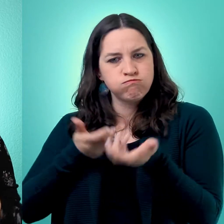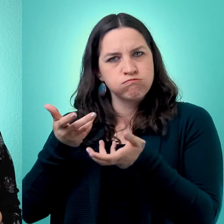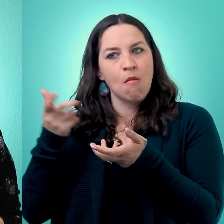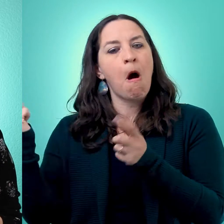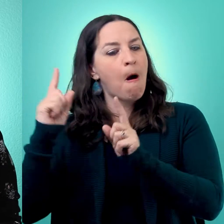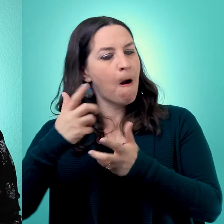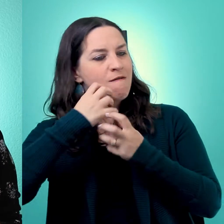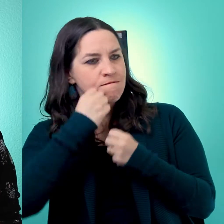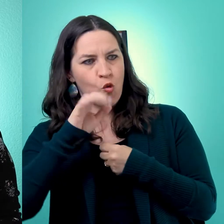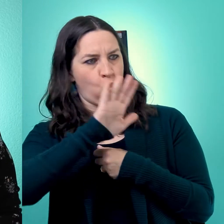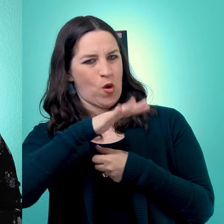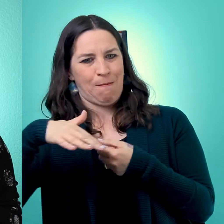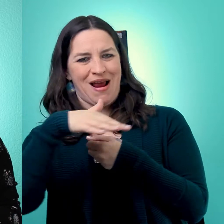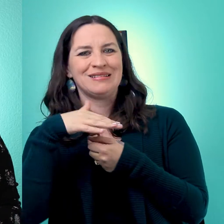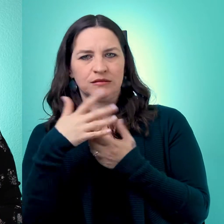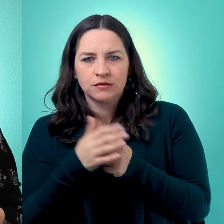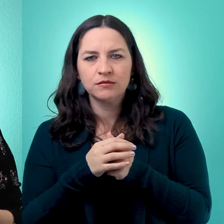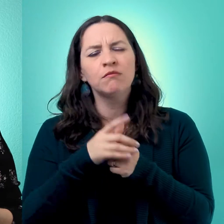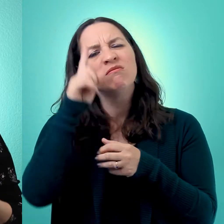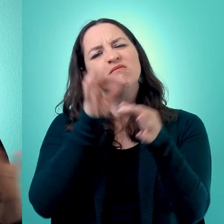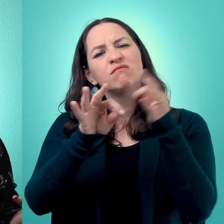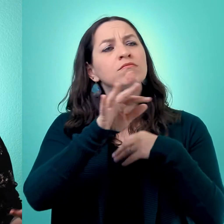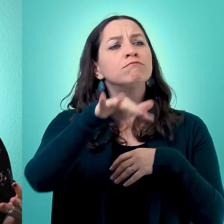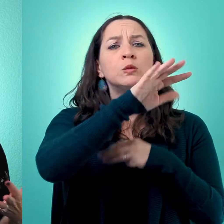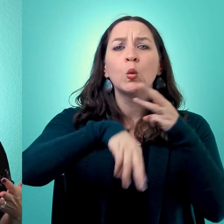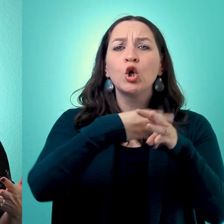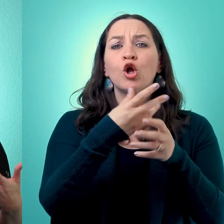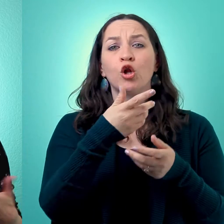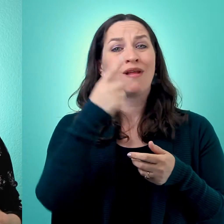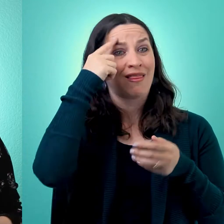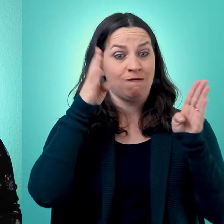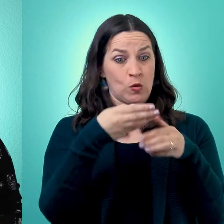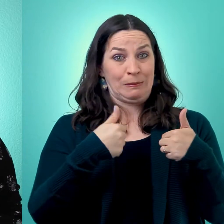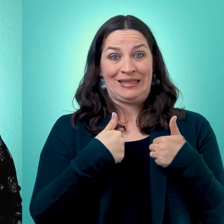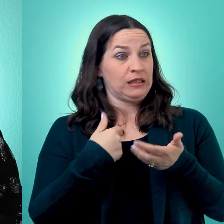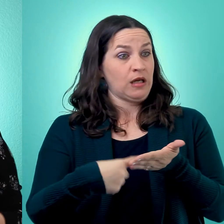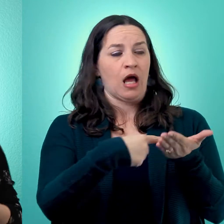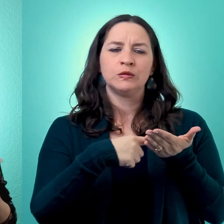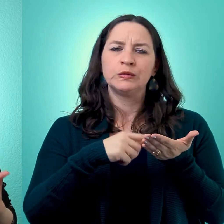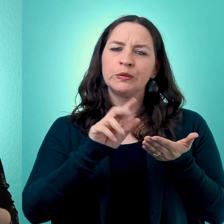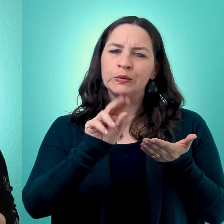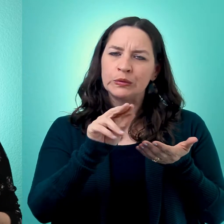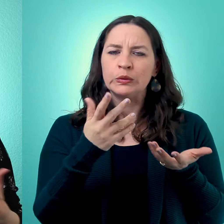talk about yourself. And if you think about it, we very rarely get that opportunity, because when we talk to our friends